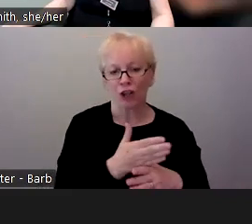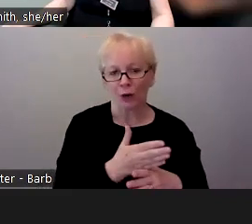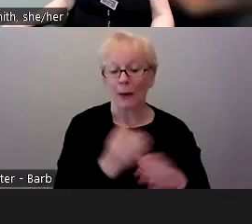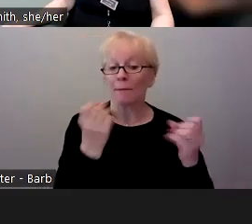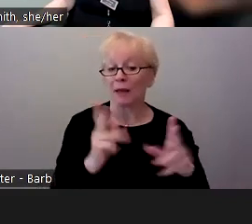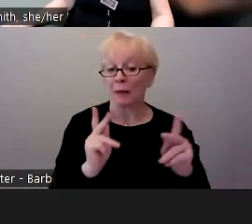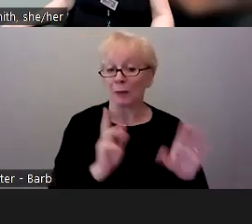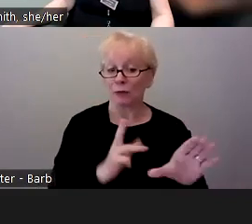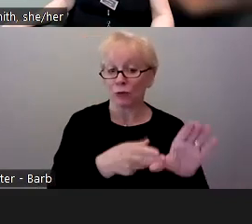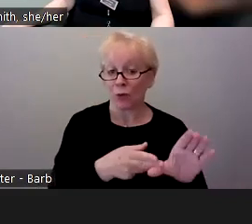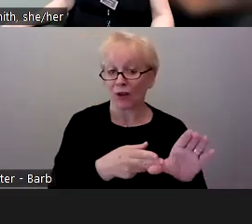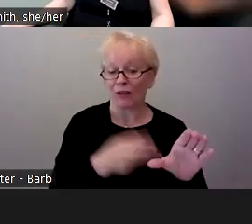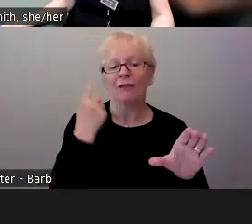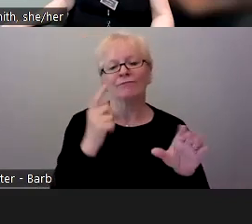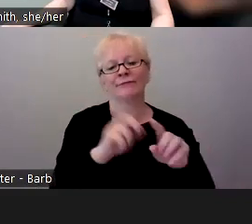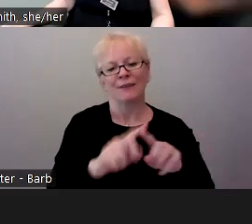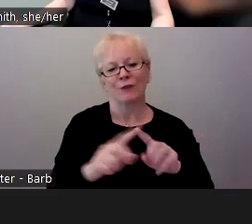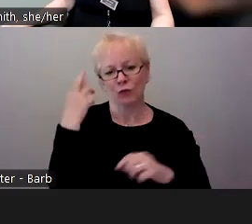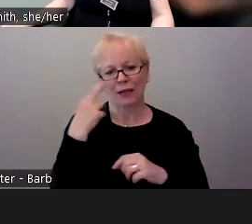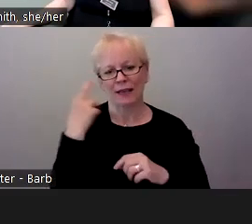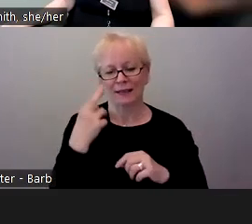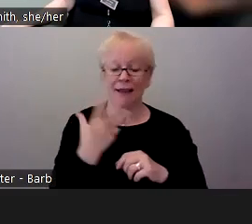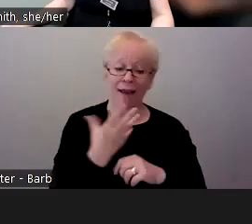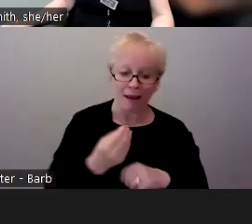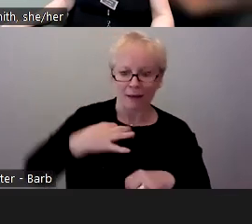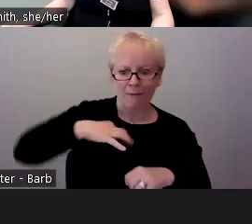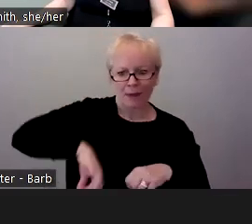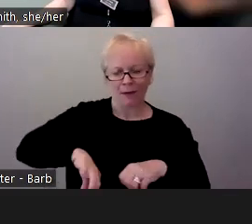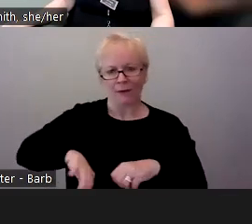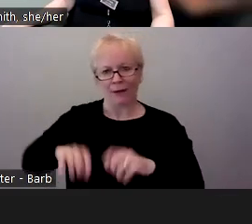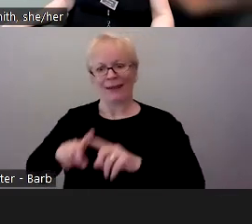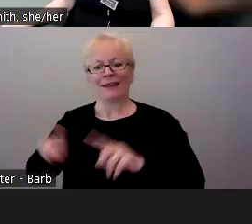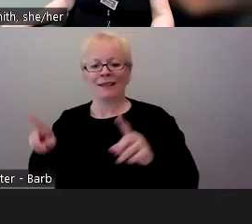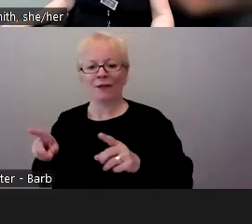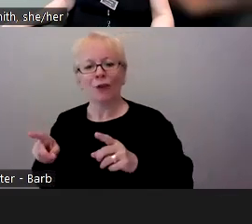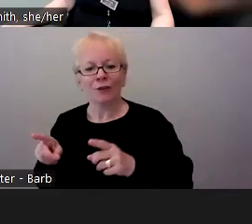for many different reasons and get something out of it in a different way too. So thank you all.